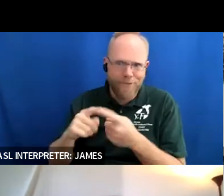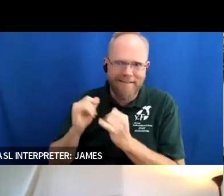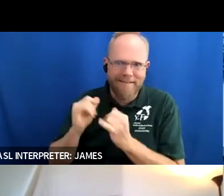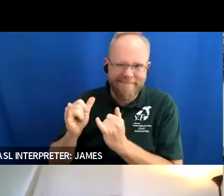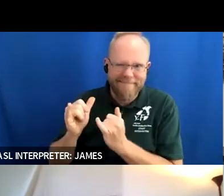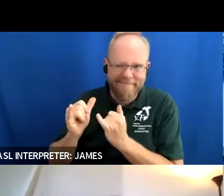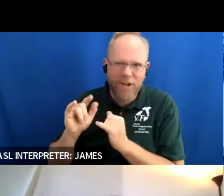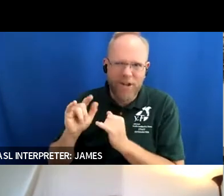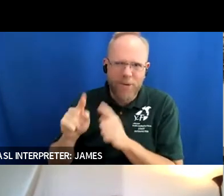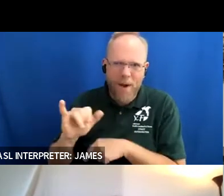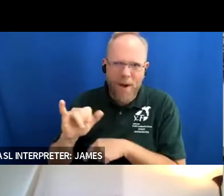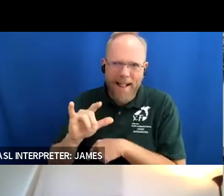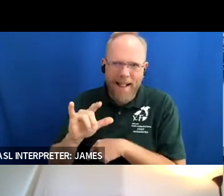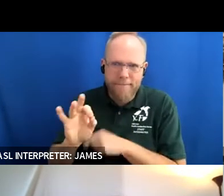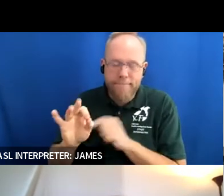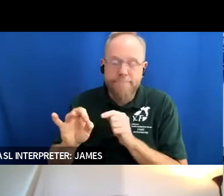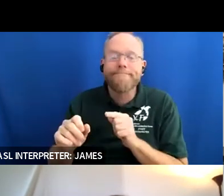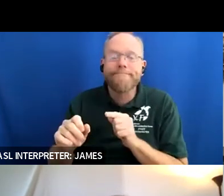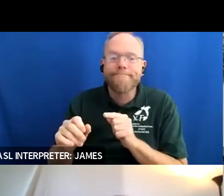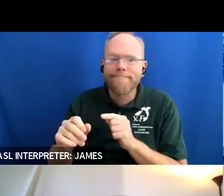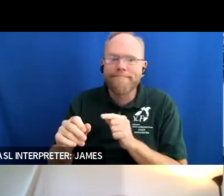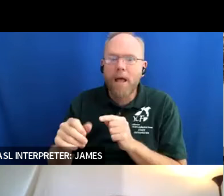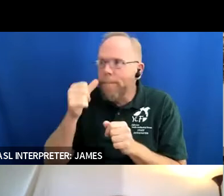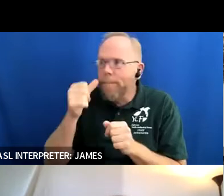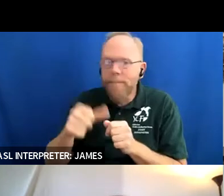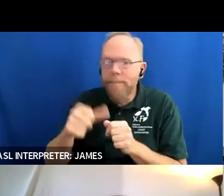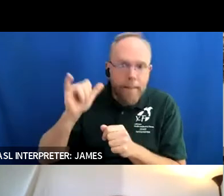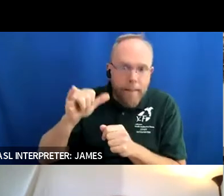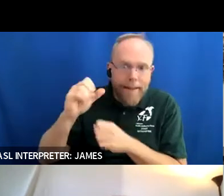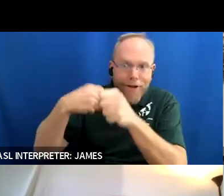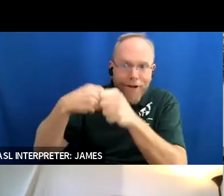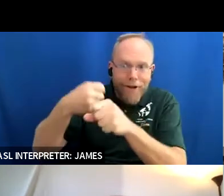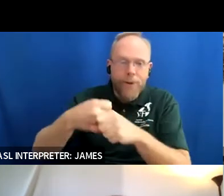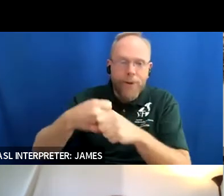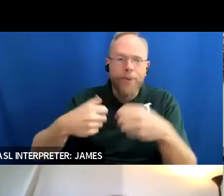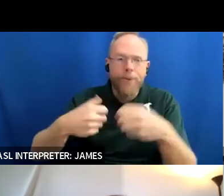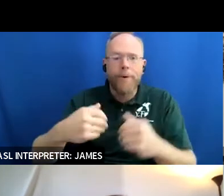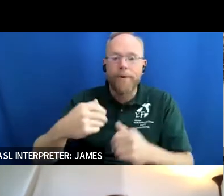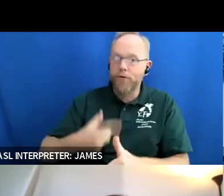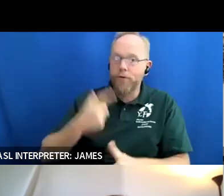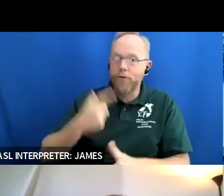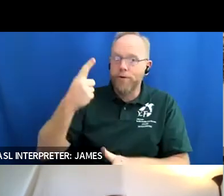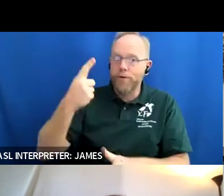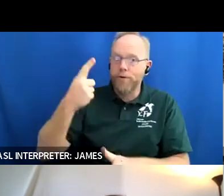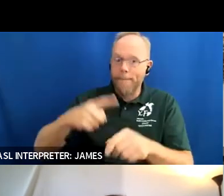us that participated that year it was you know the first i'm kind of away from our families